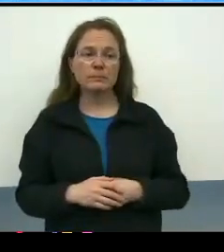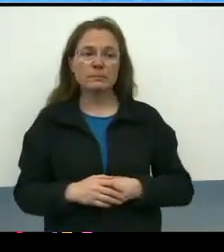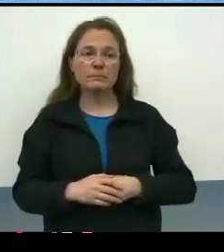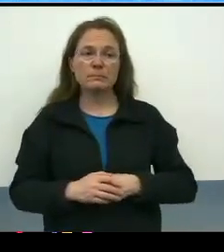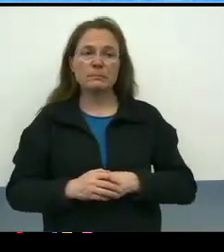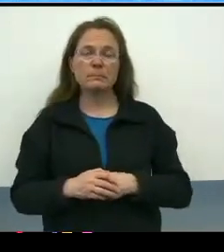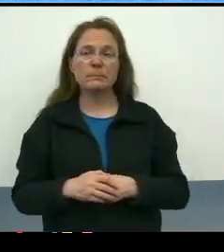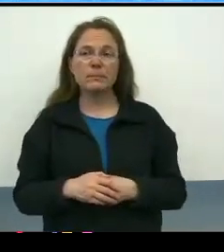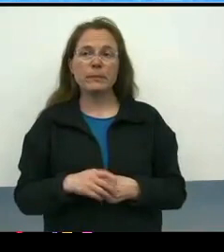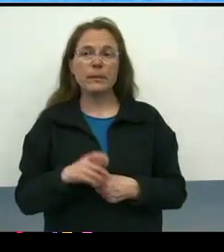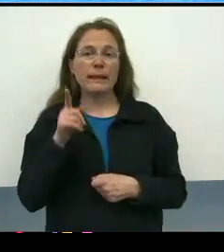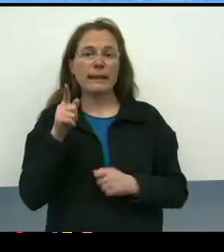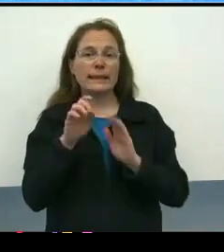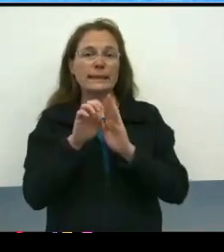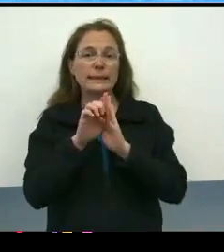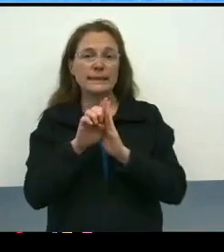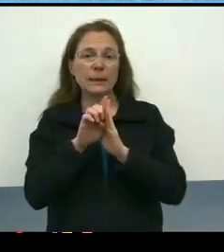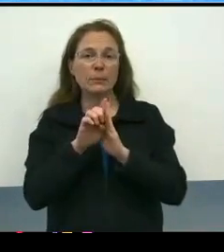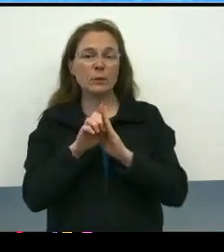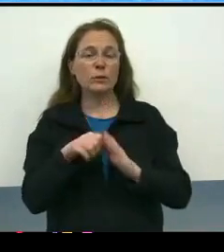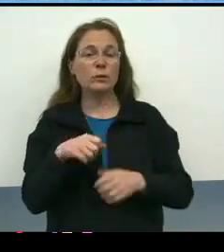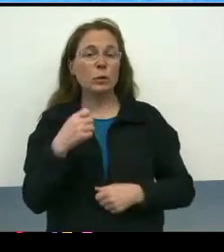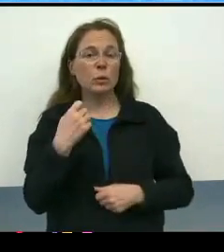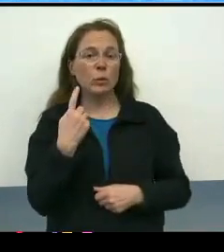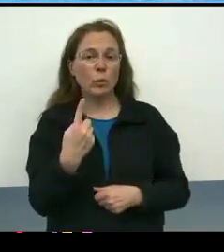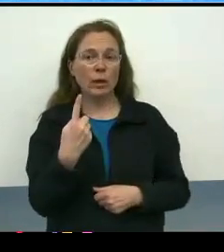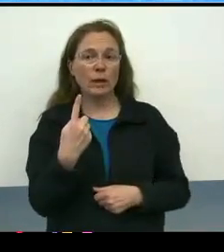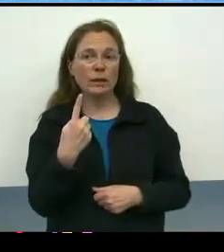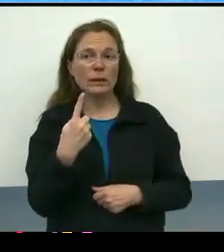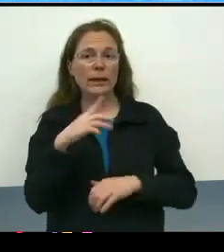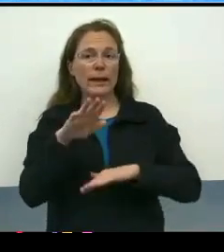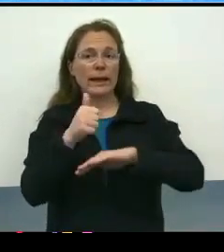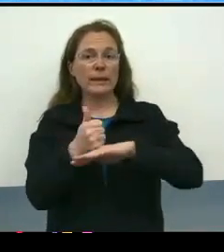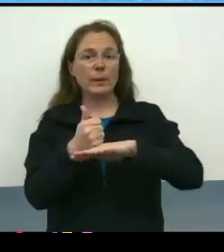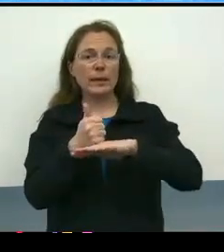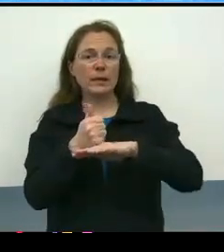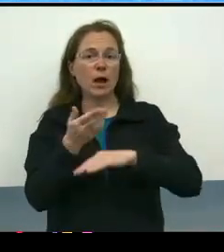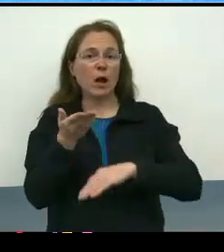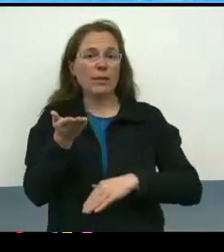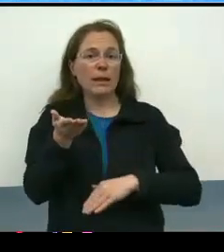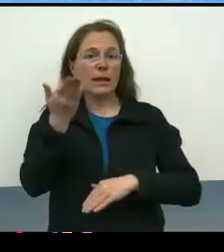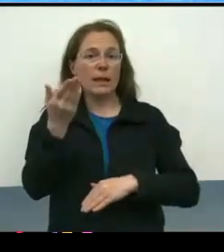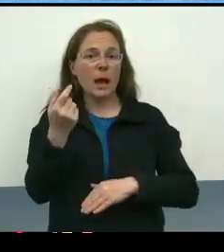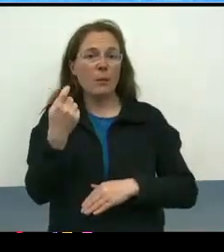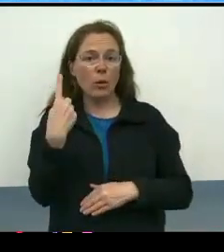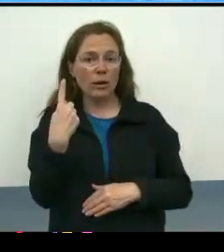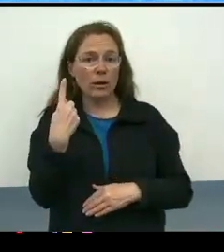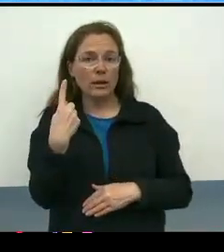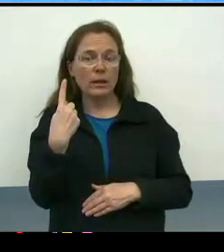In these samples, one is based upon, the top one actually is based upon a draft